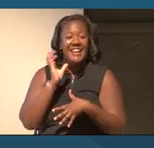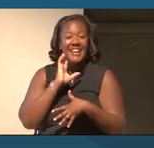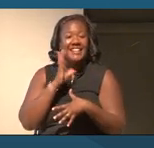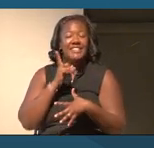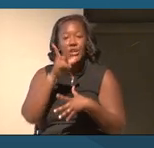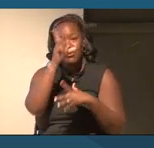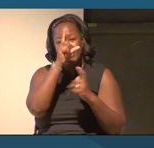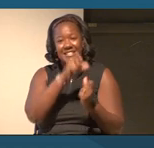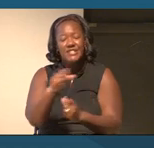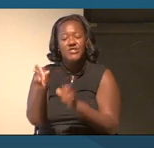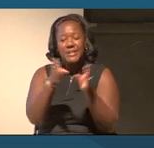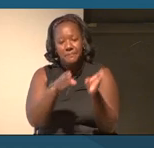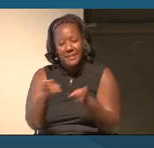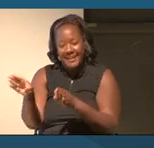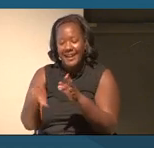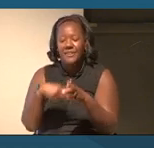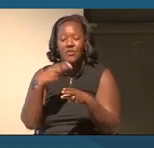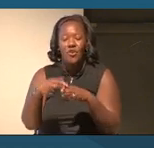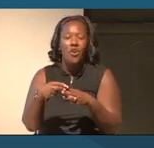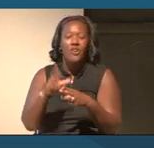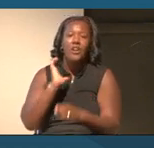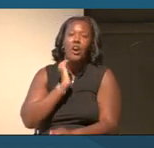It's entitled Our Shared Future.